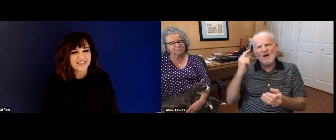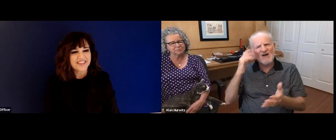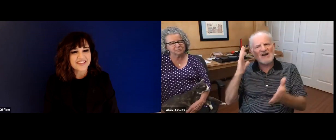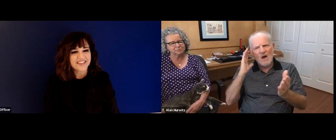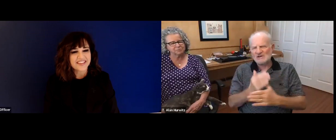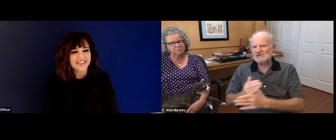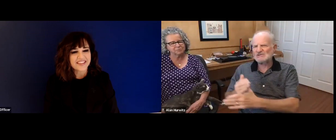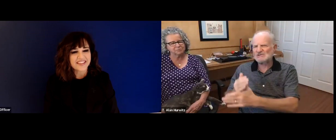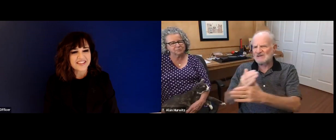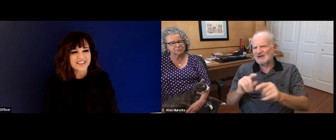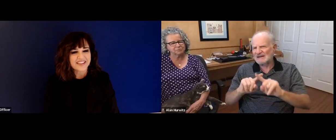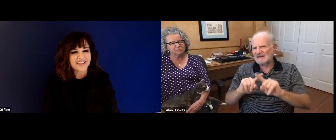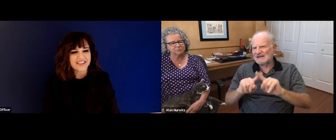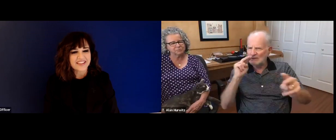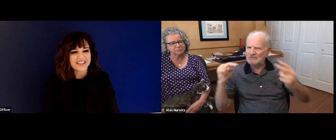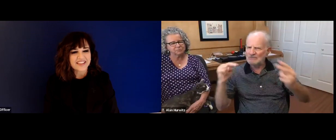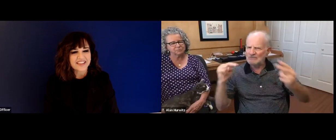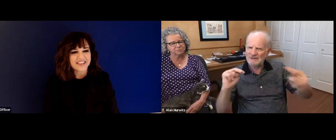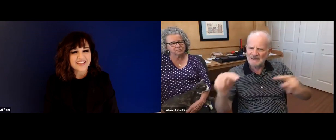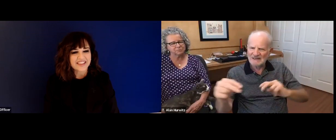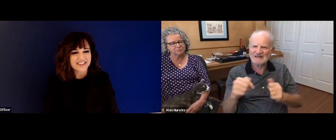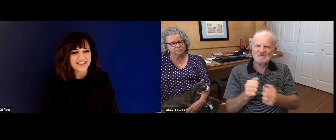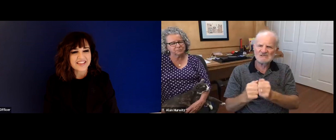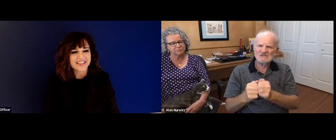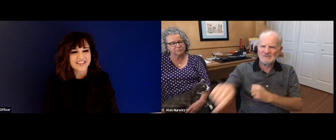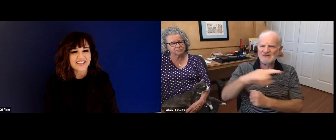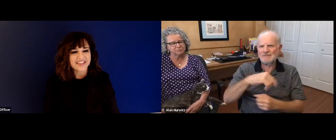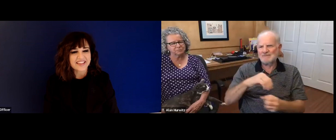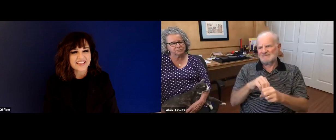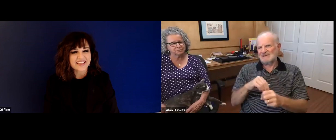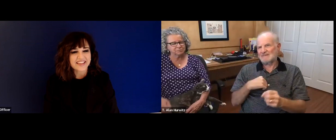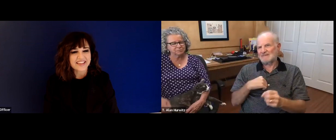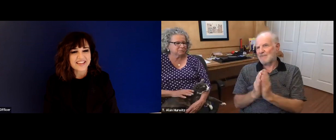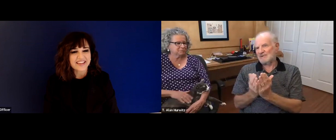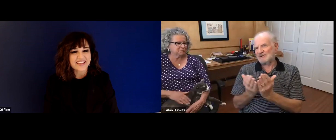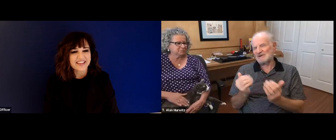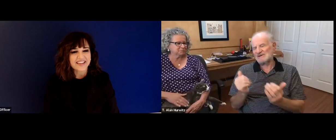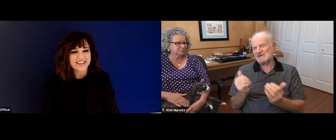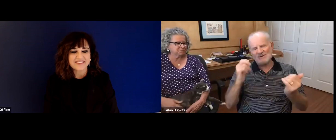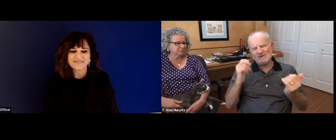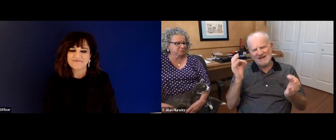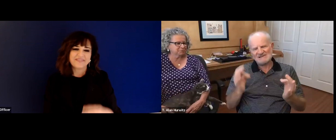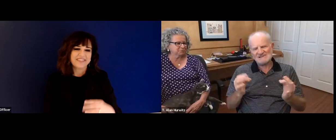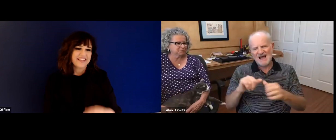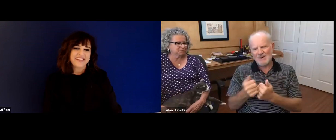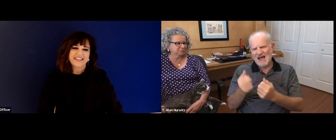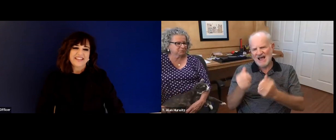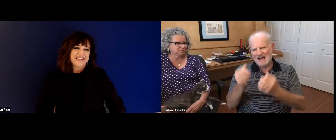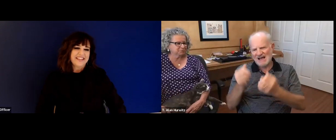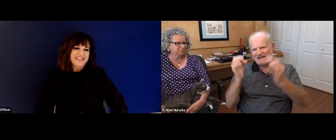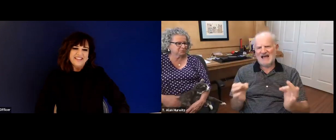actually, a lot of people might find some value in the stories that I have to share about my own journey. So I thought I'd go